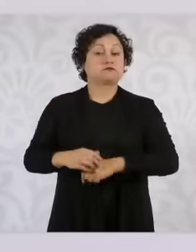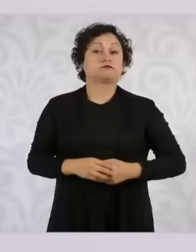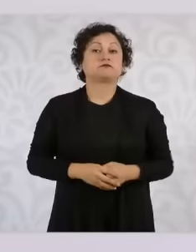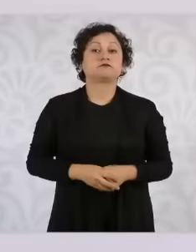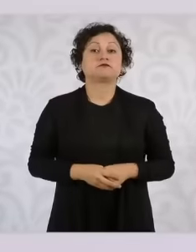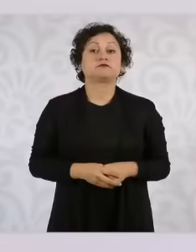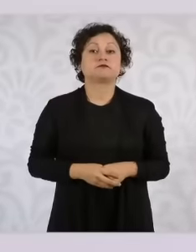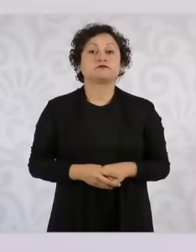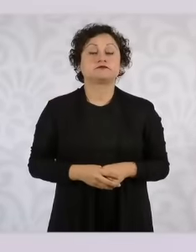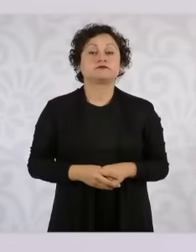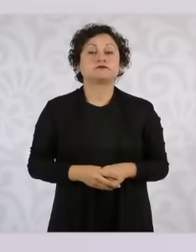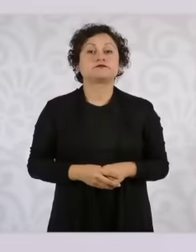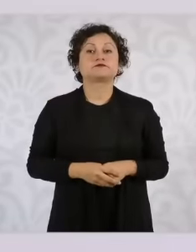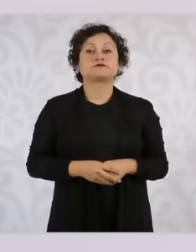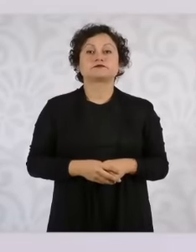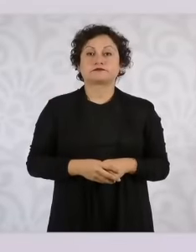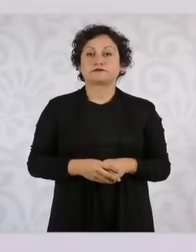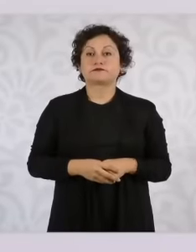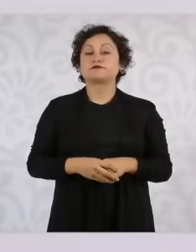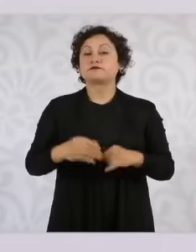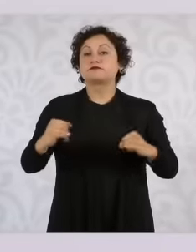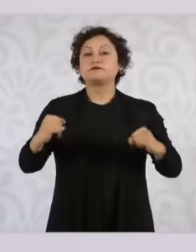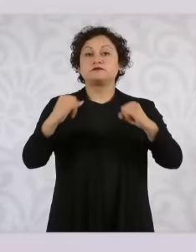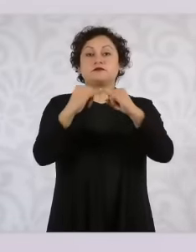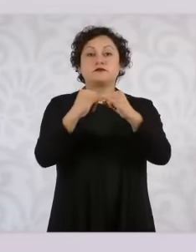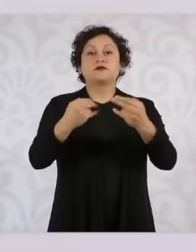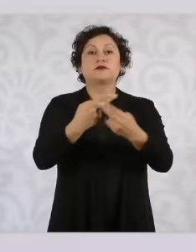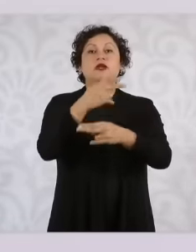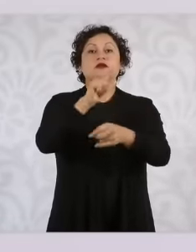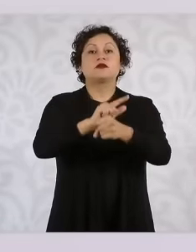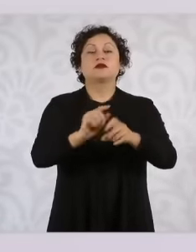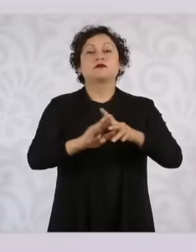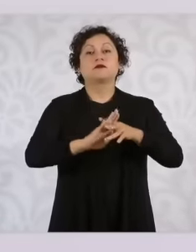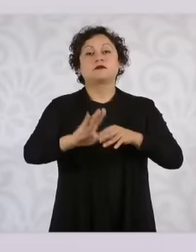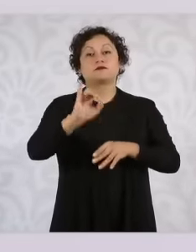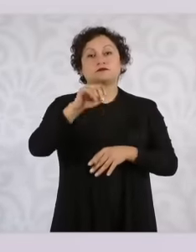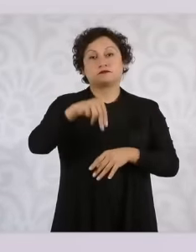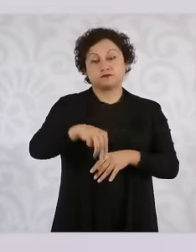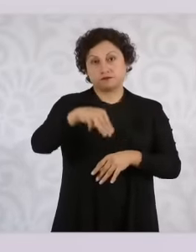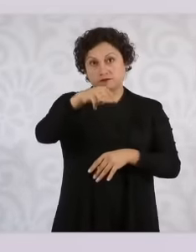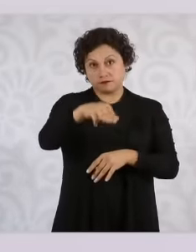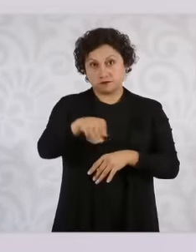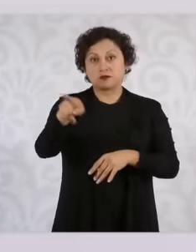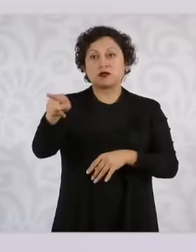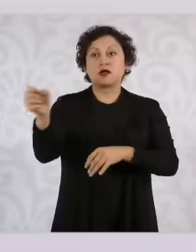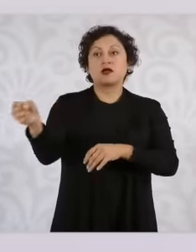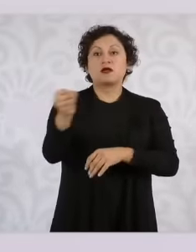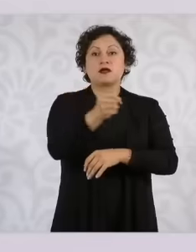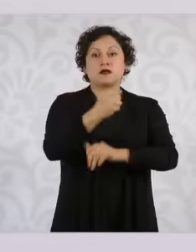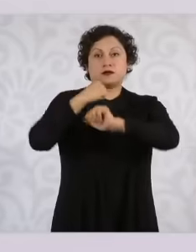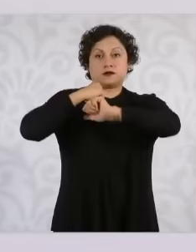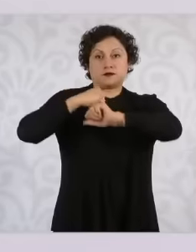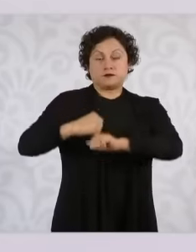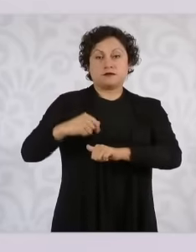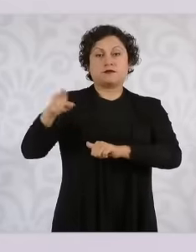position of the National Migration Institute is the current governor of Puebla, Sergio Salomón,